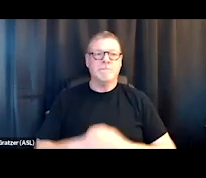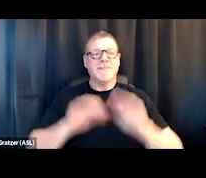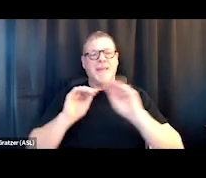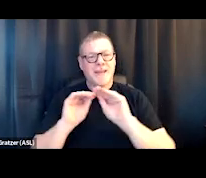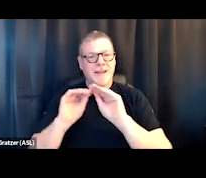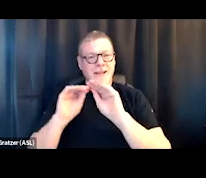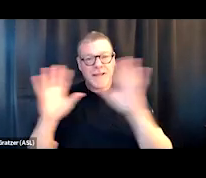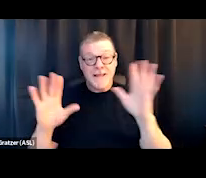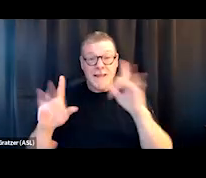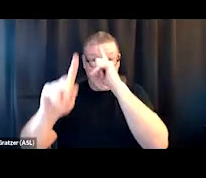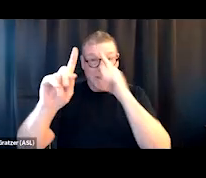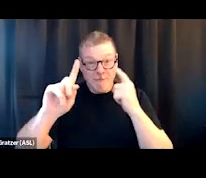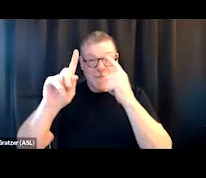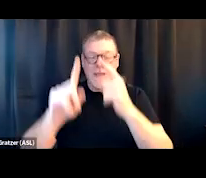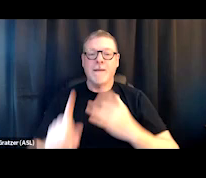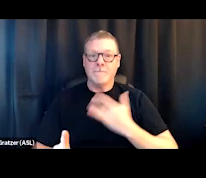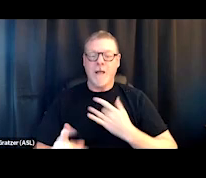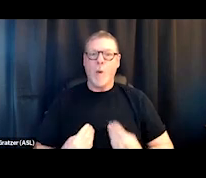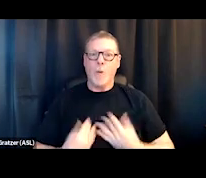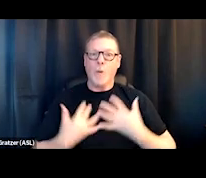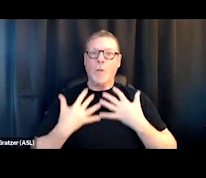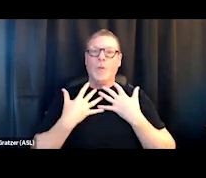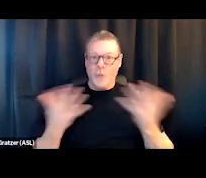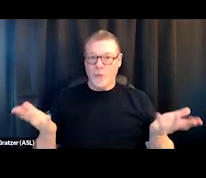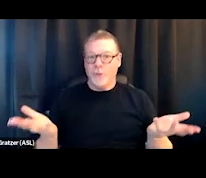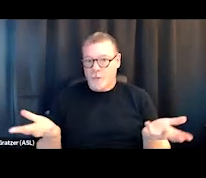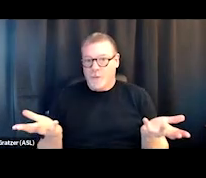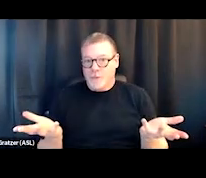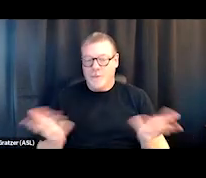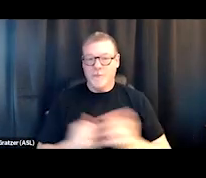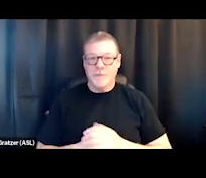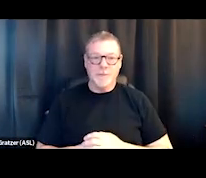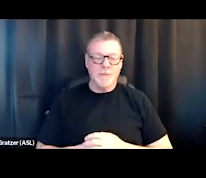is really inspiring. And when I can, to come in,